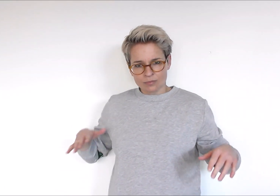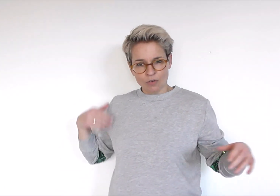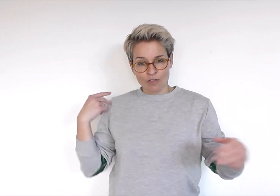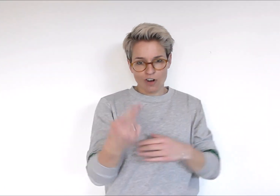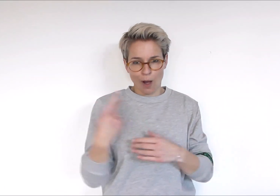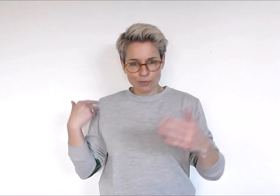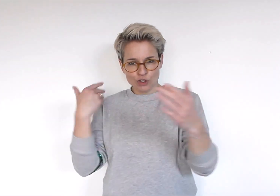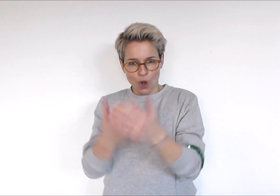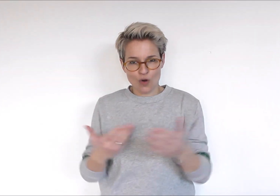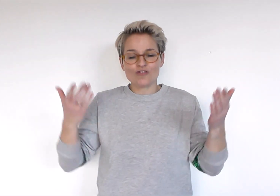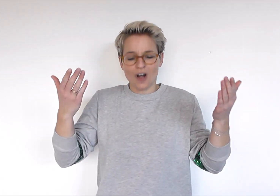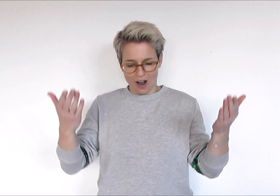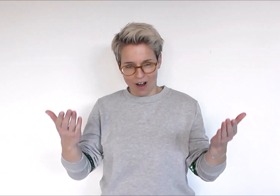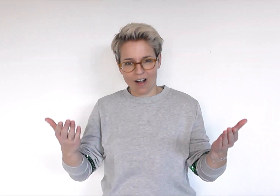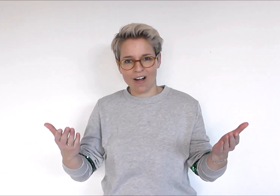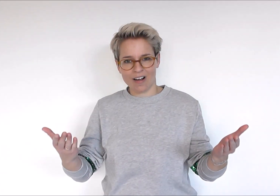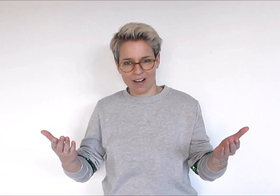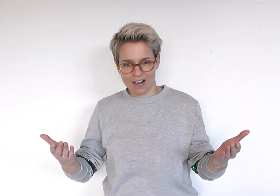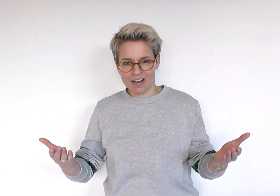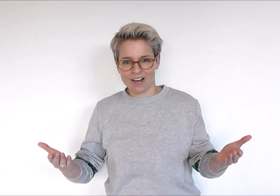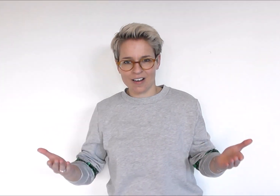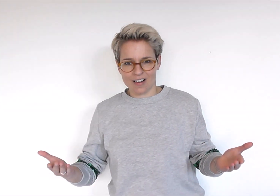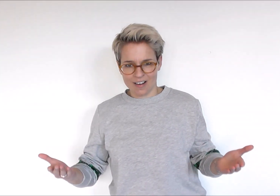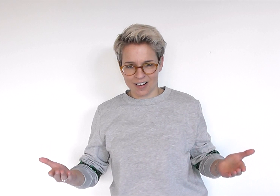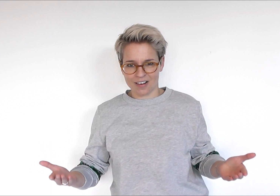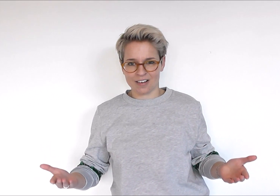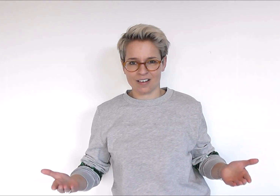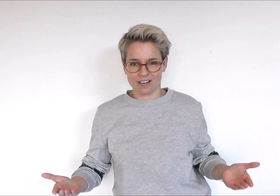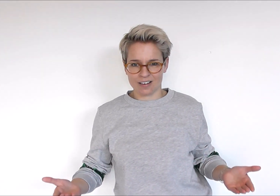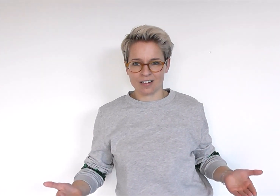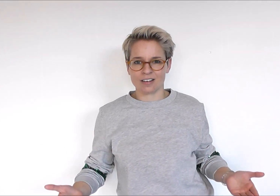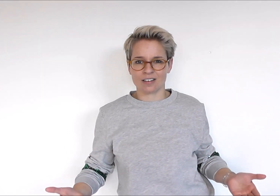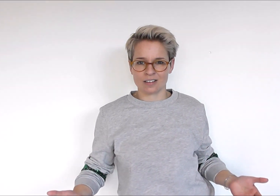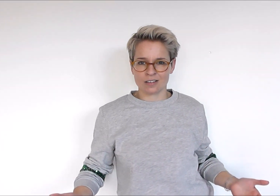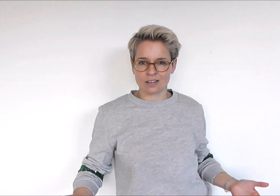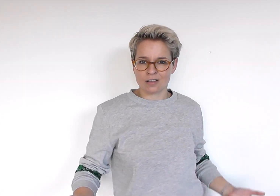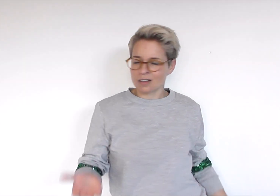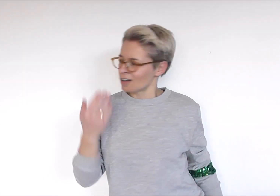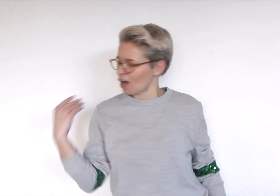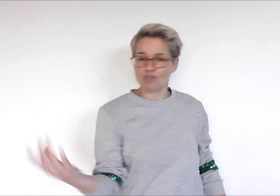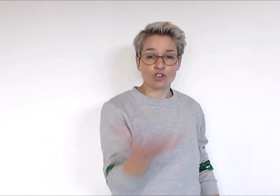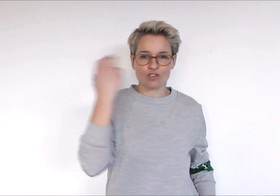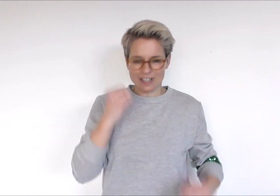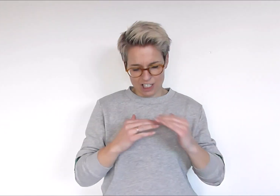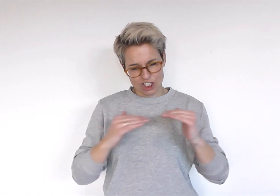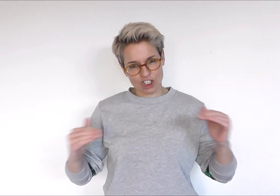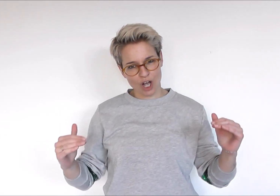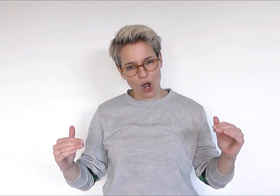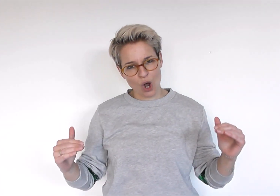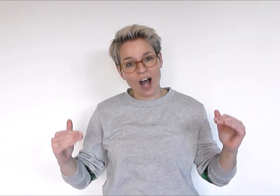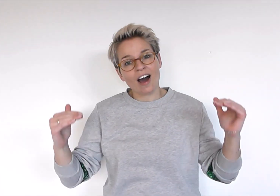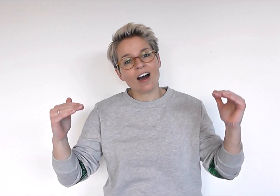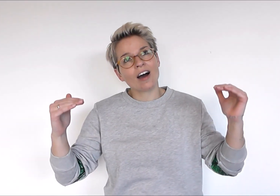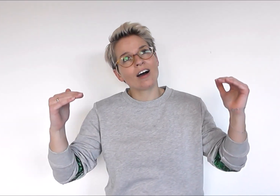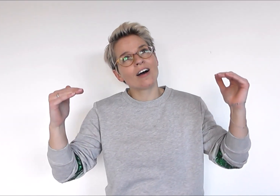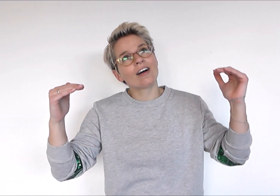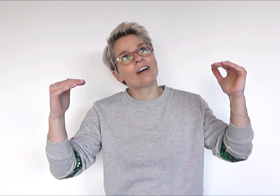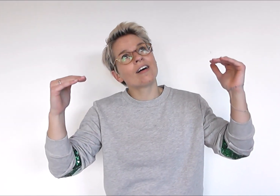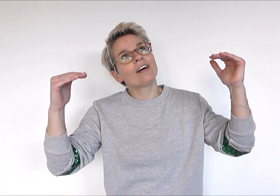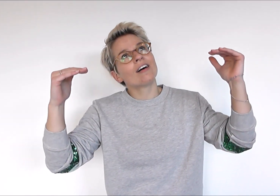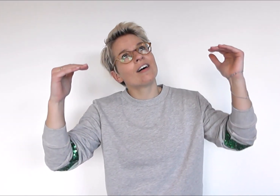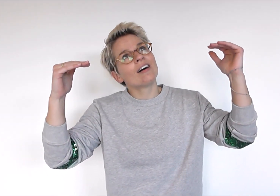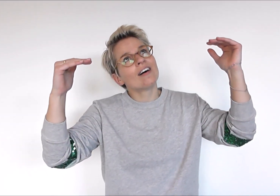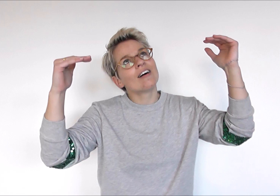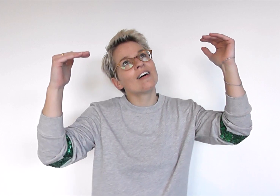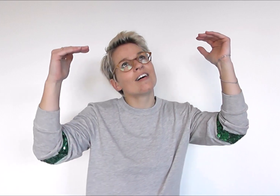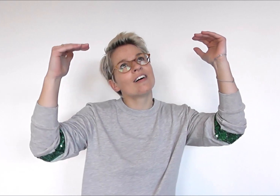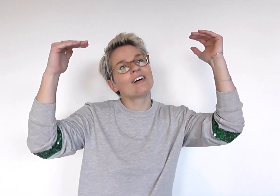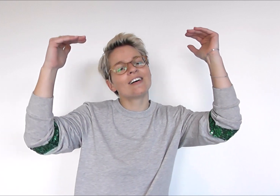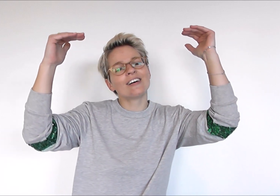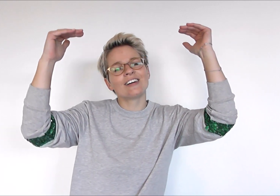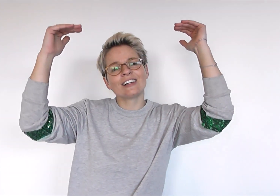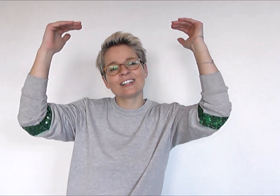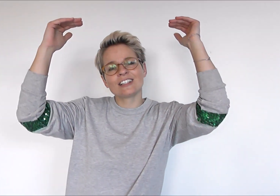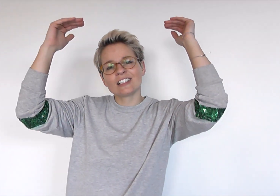And we've come so far And we've reached so high